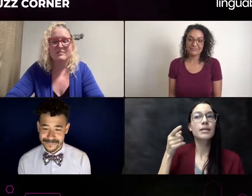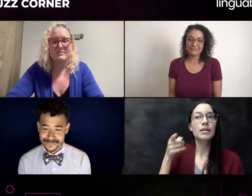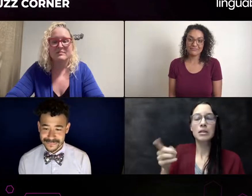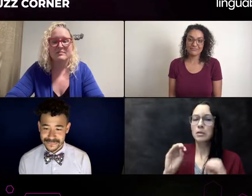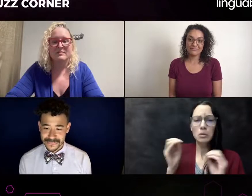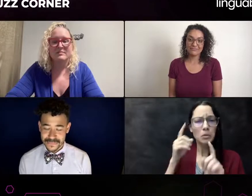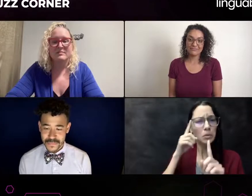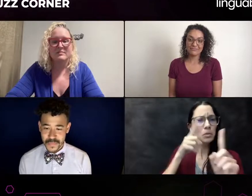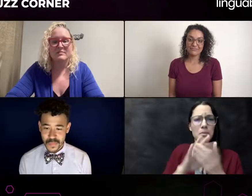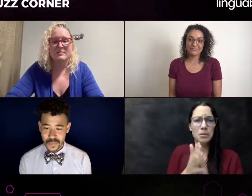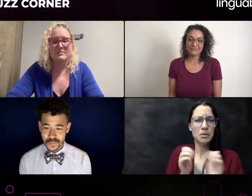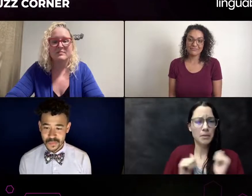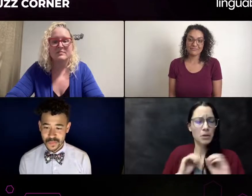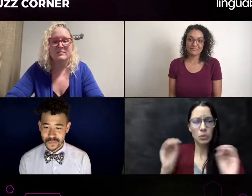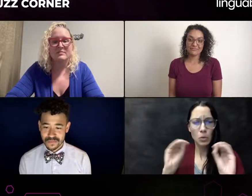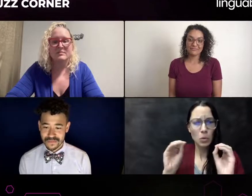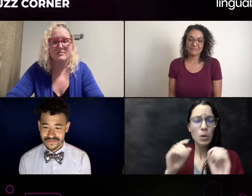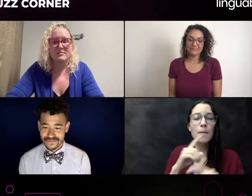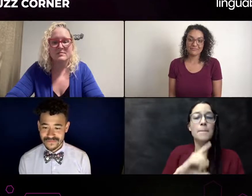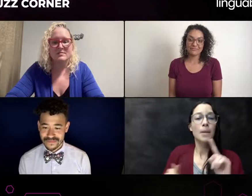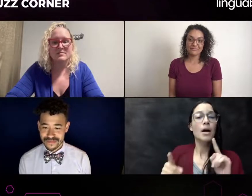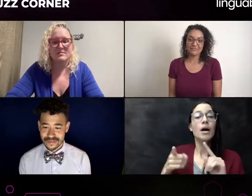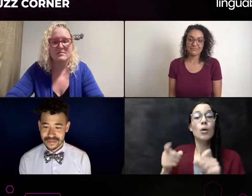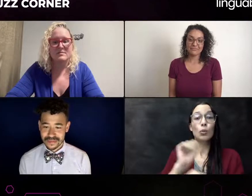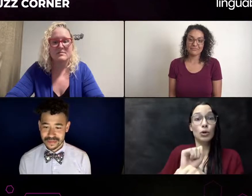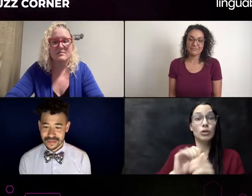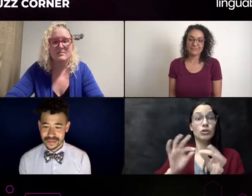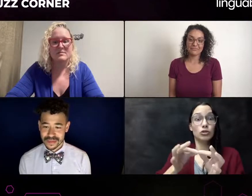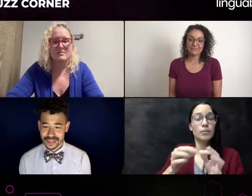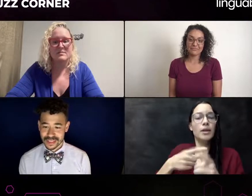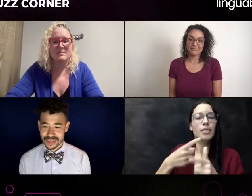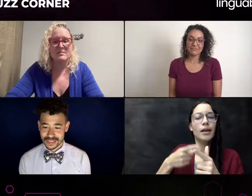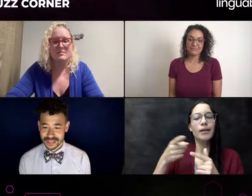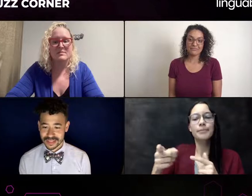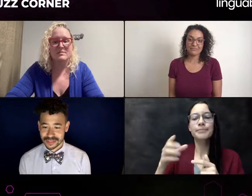so when we work together, we know where that boundary is. We know where that line is.